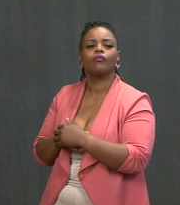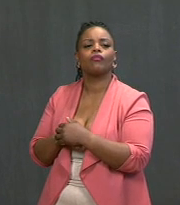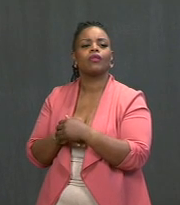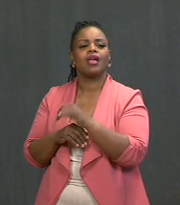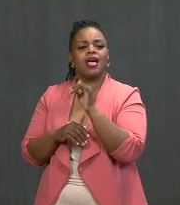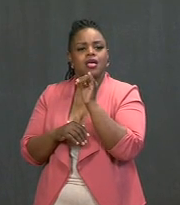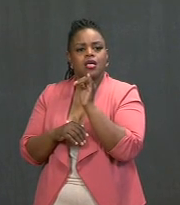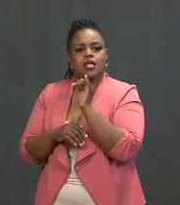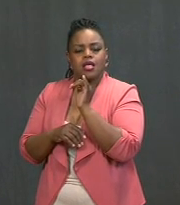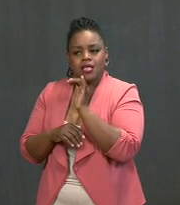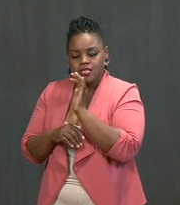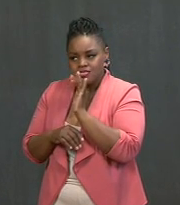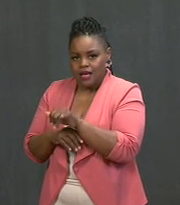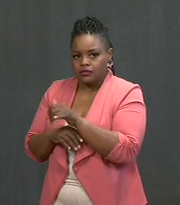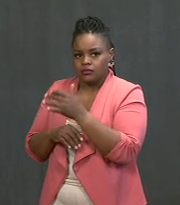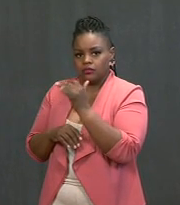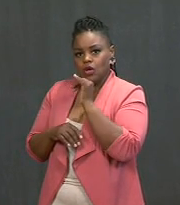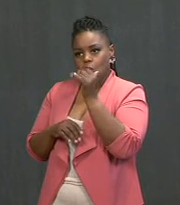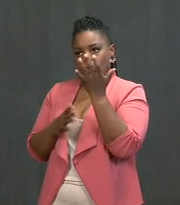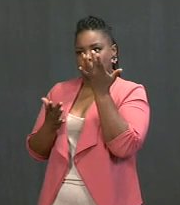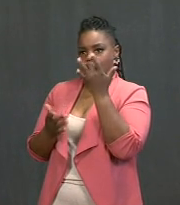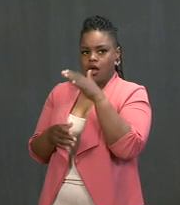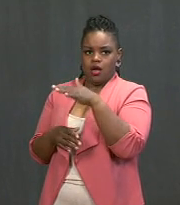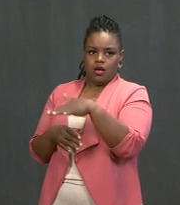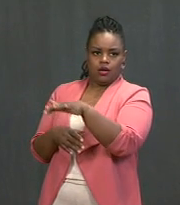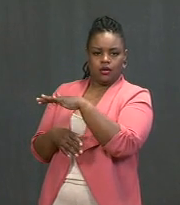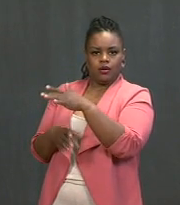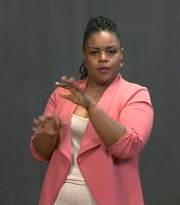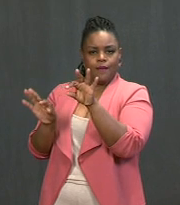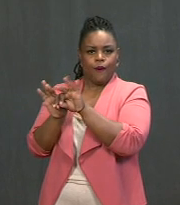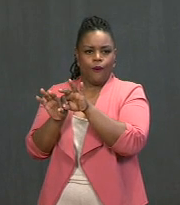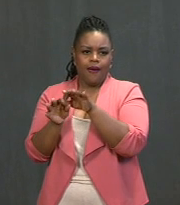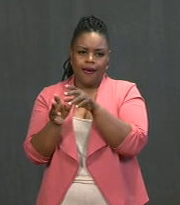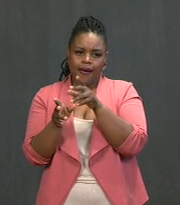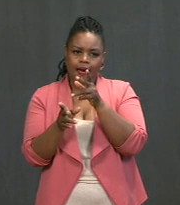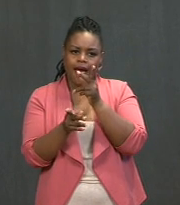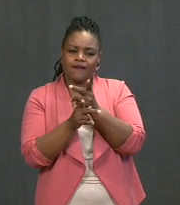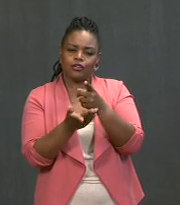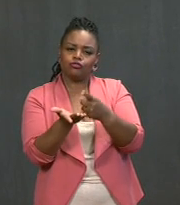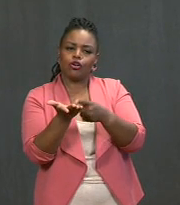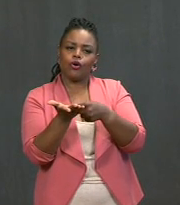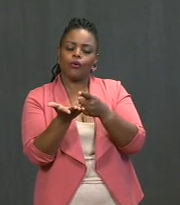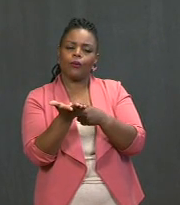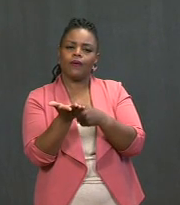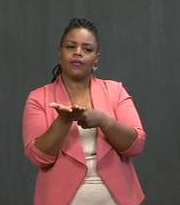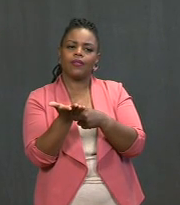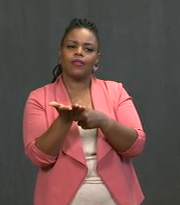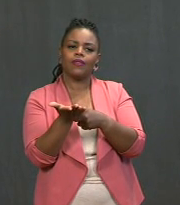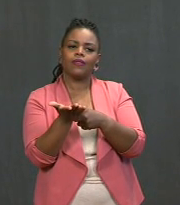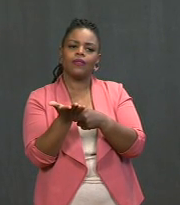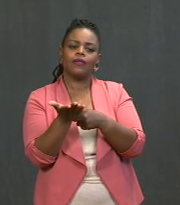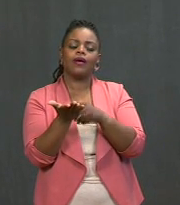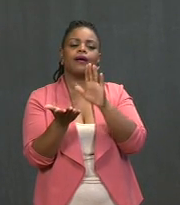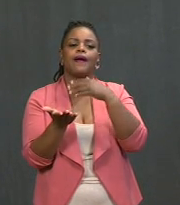So I've been very fastidious about not talking to them, but I do talk to the Secretary of Treasury. Thank you all very much.